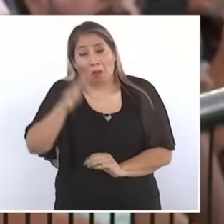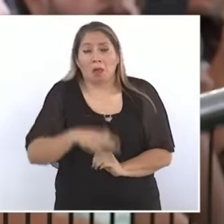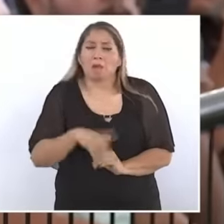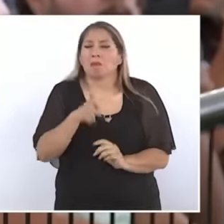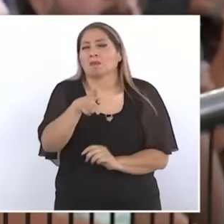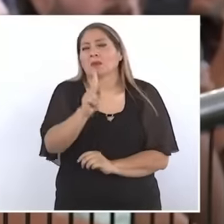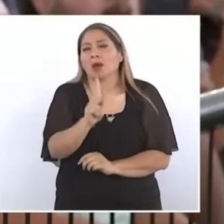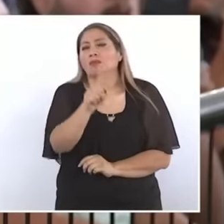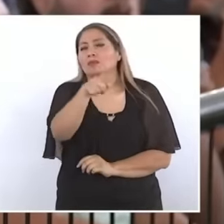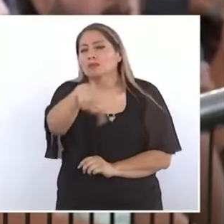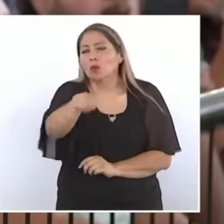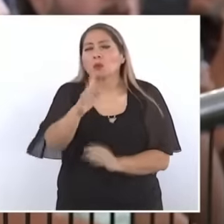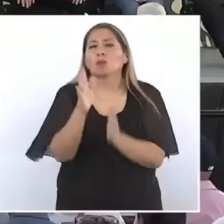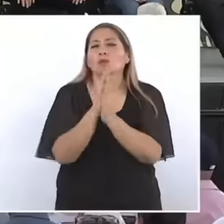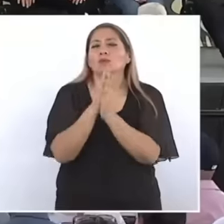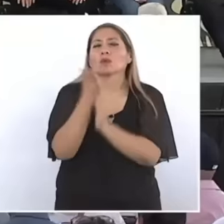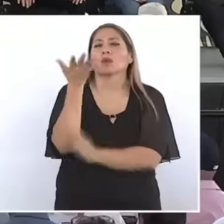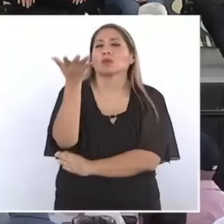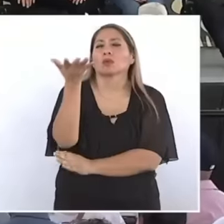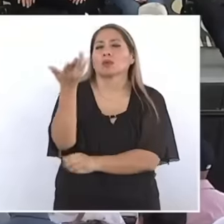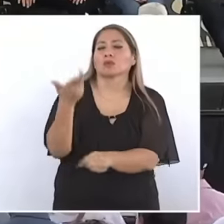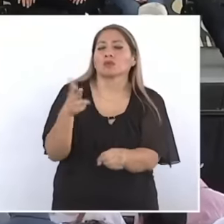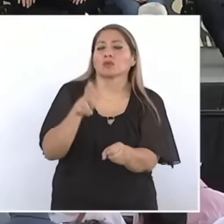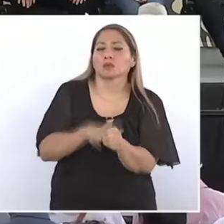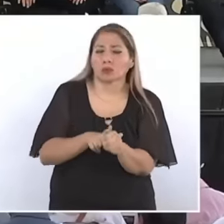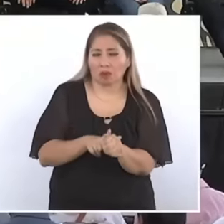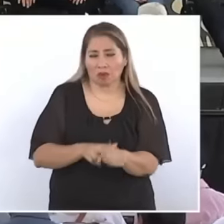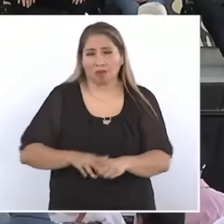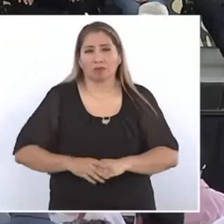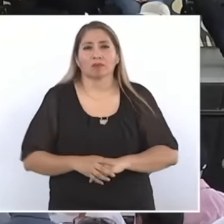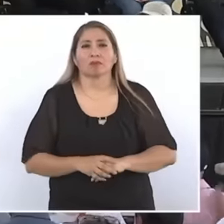pay attention to